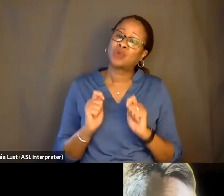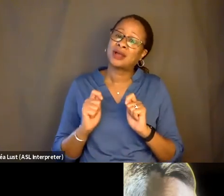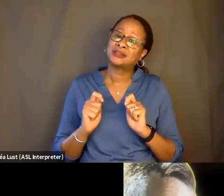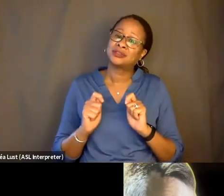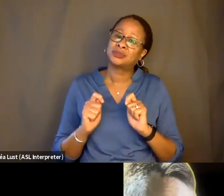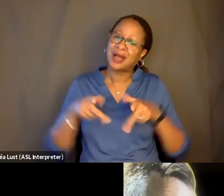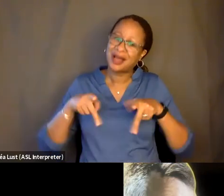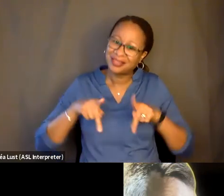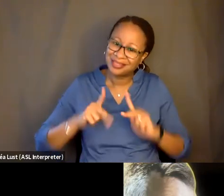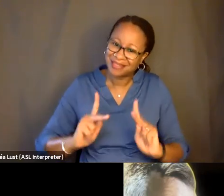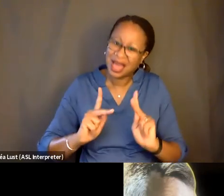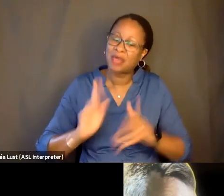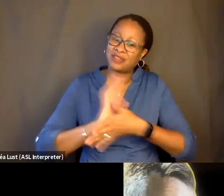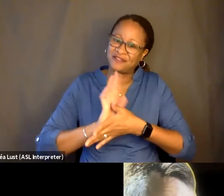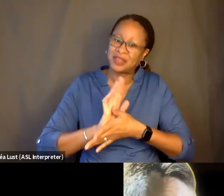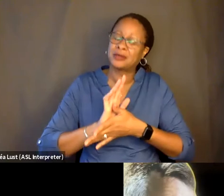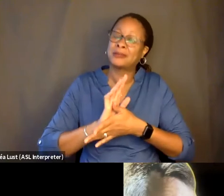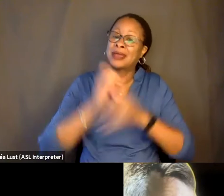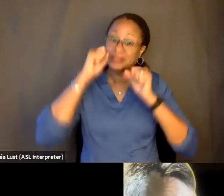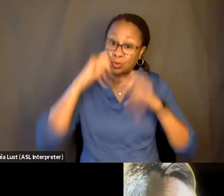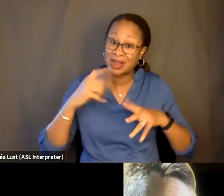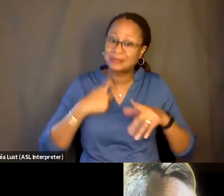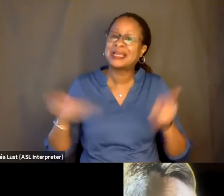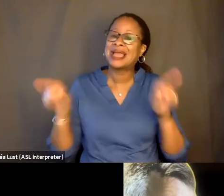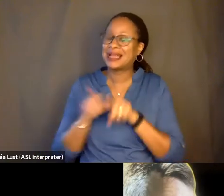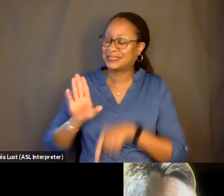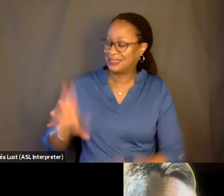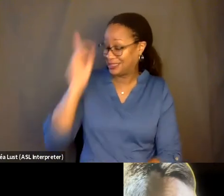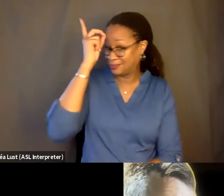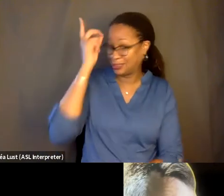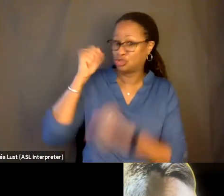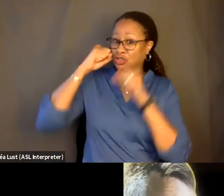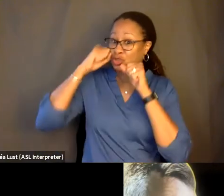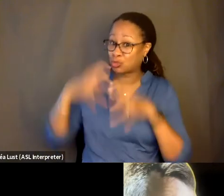keep surprising me as his dementia kept surprising me.